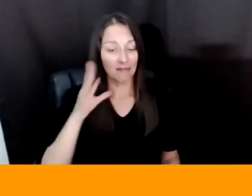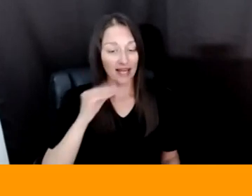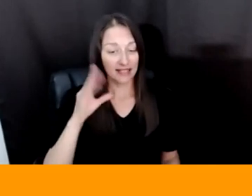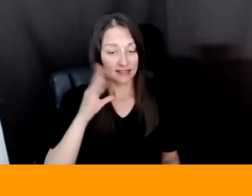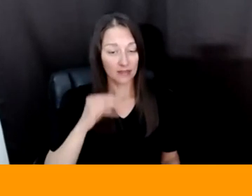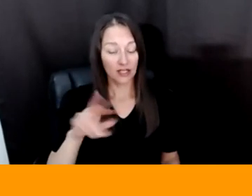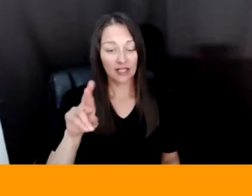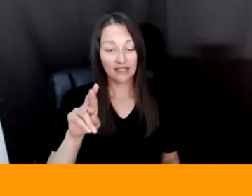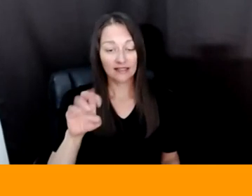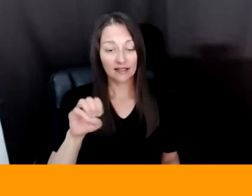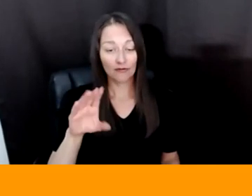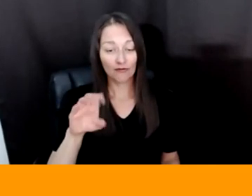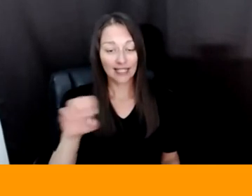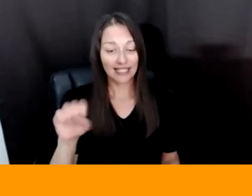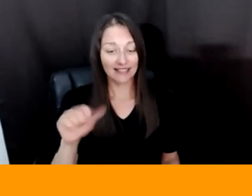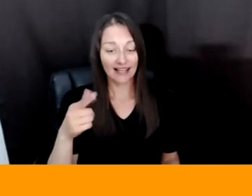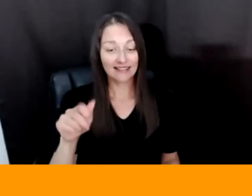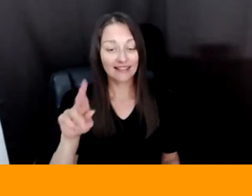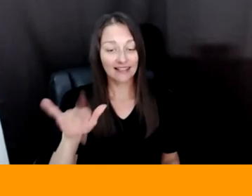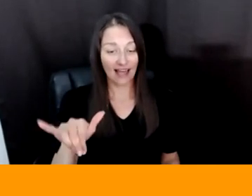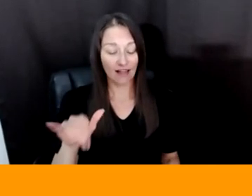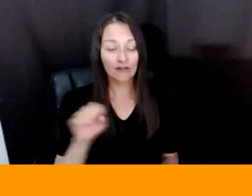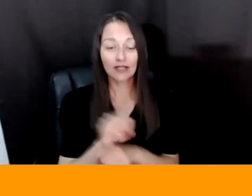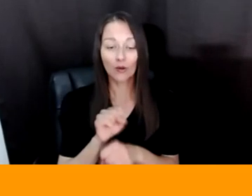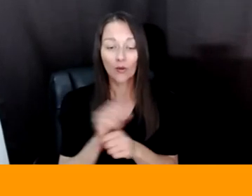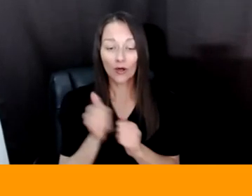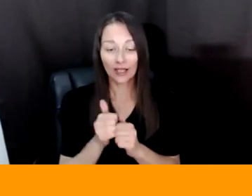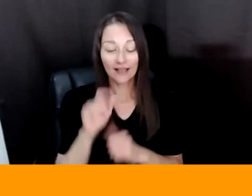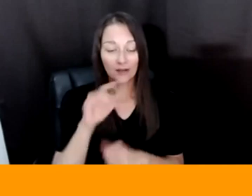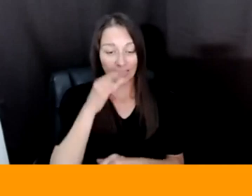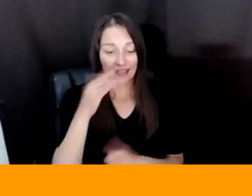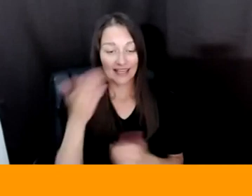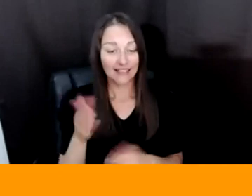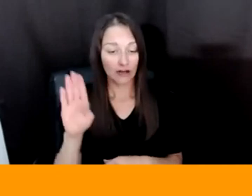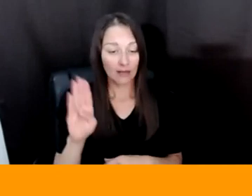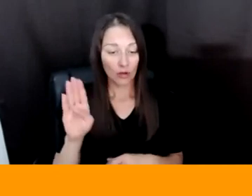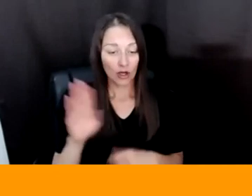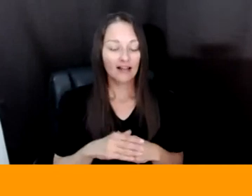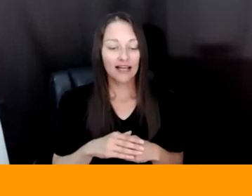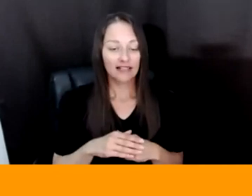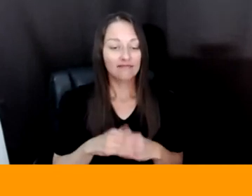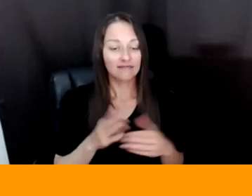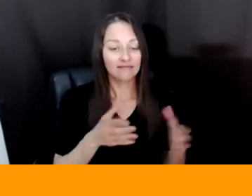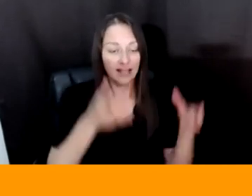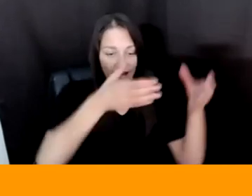WORKING WITH KIDS HERE IN BROOKLYN WHO I BROUGHT IN A VR HEADSET AND THEY HAD NEVER SEEN ONE AND